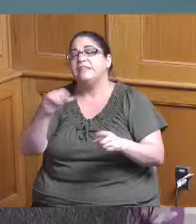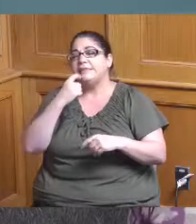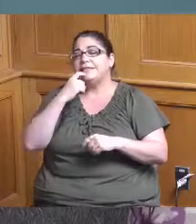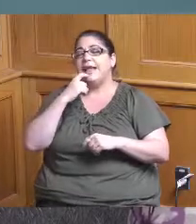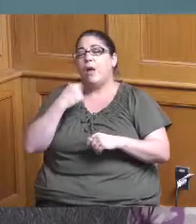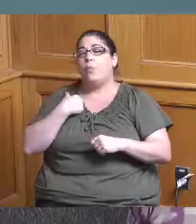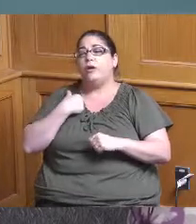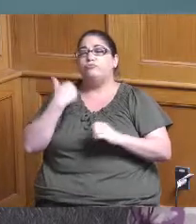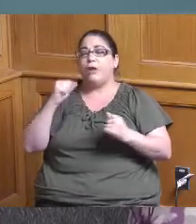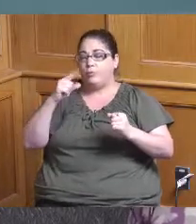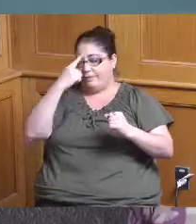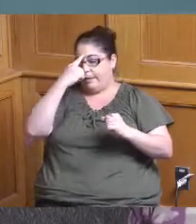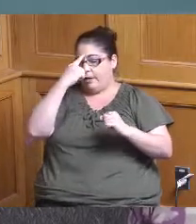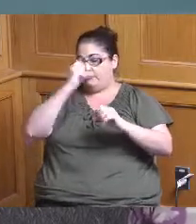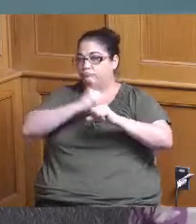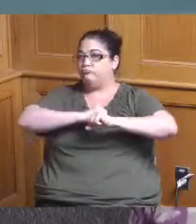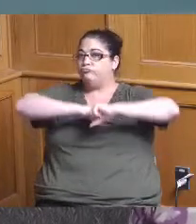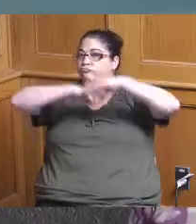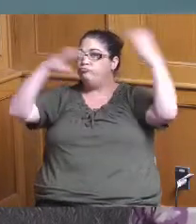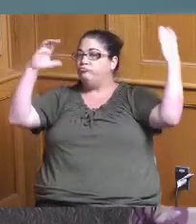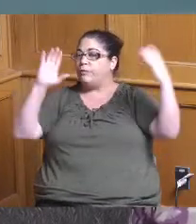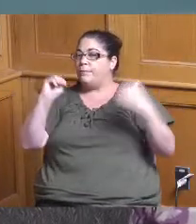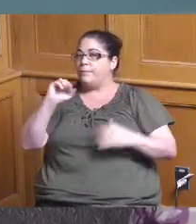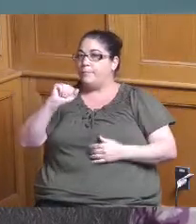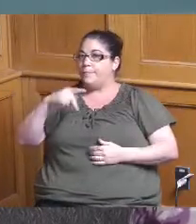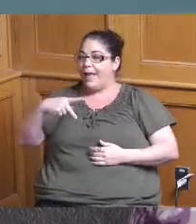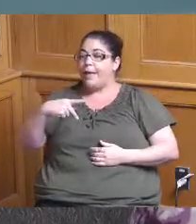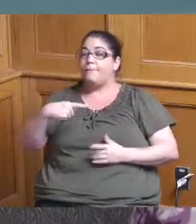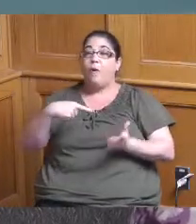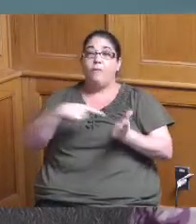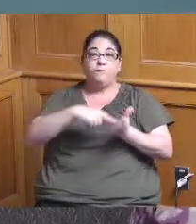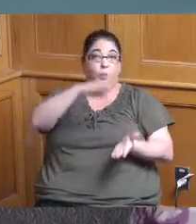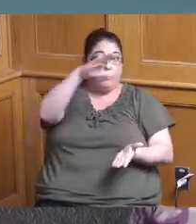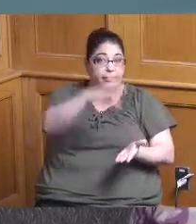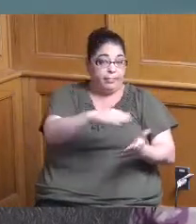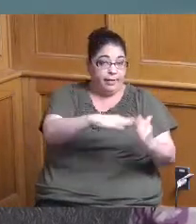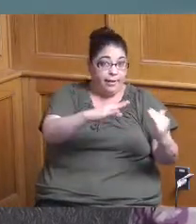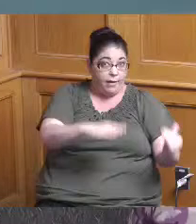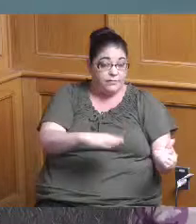if they're doing that with the affordable part I wanted to make sure that's included